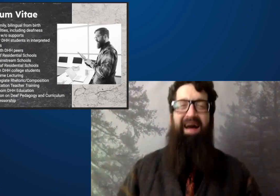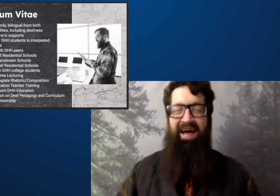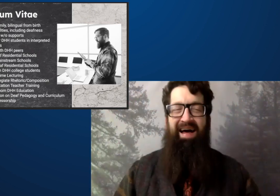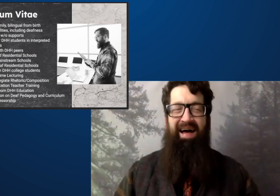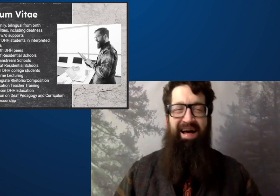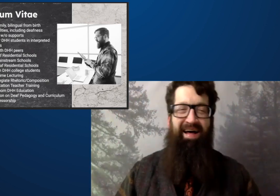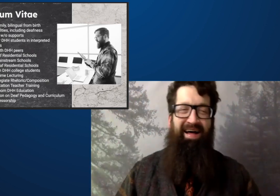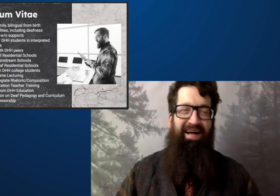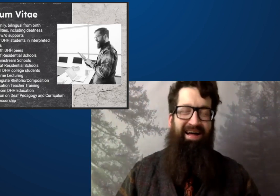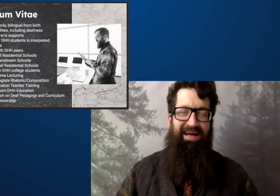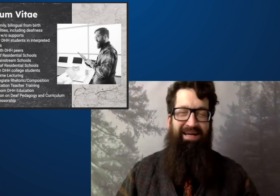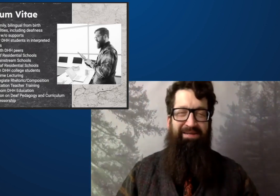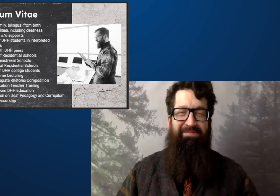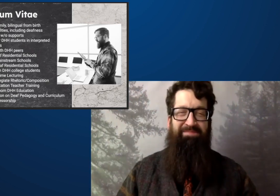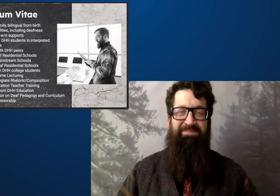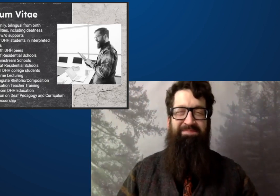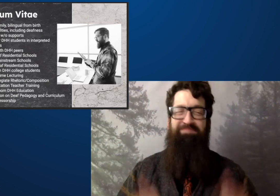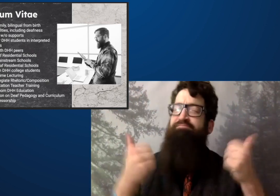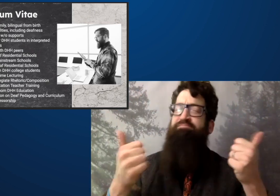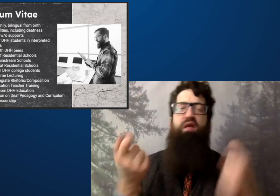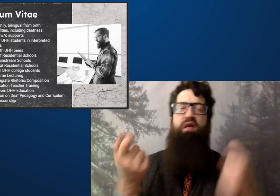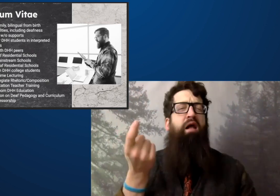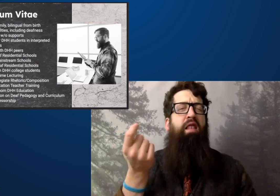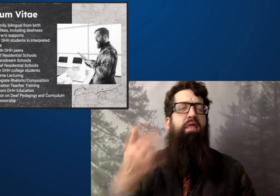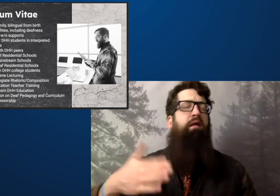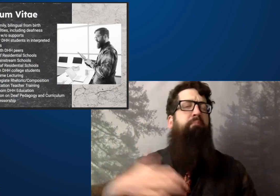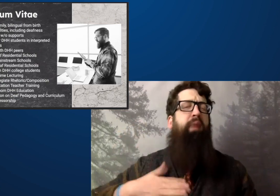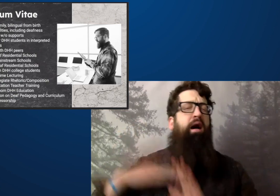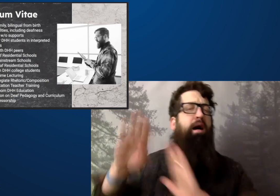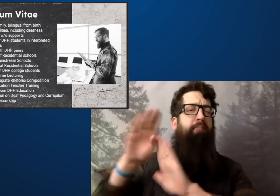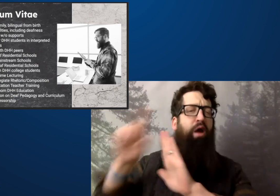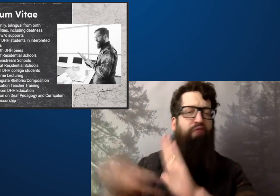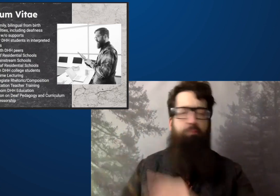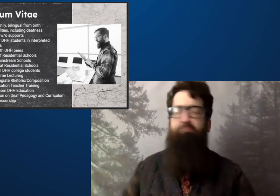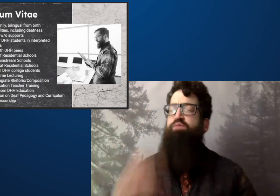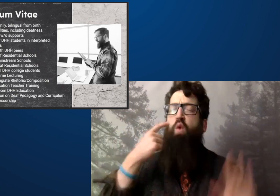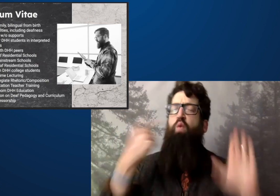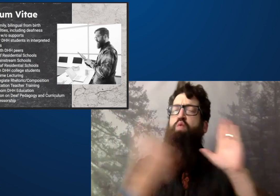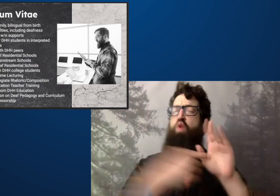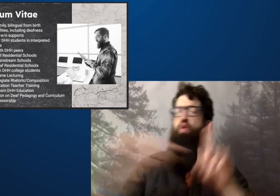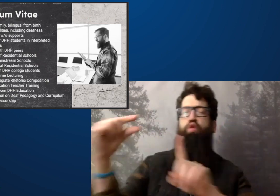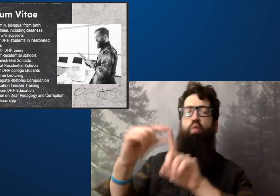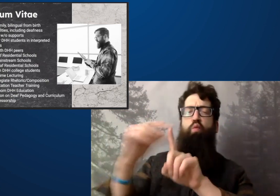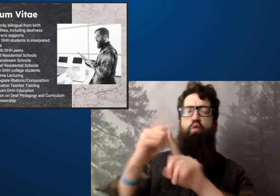And it's like doing my PhD all over again, working all the time with no or little sleep.